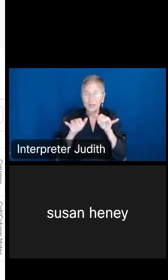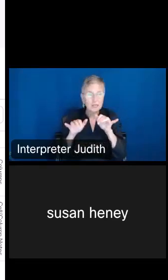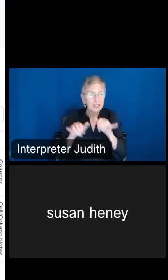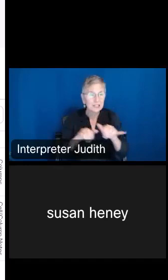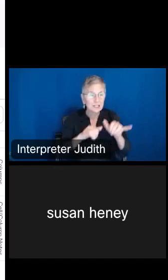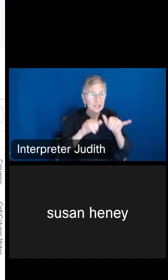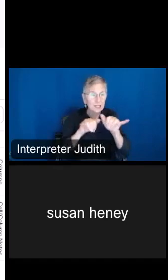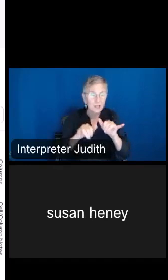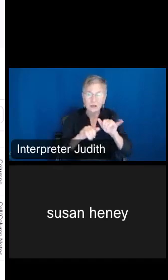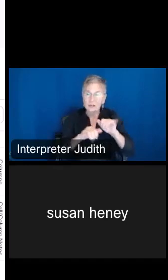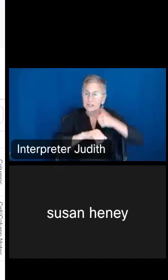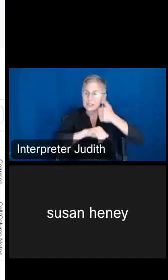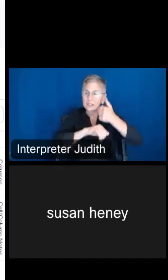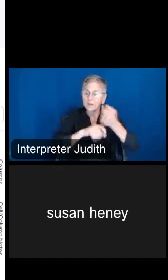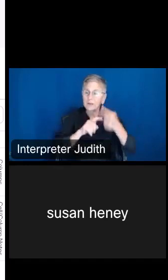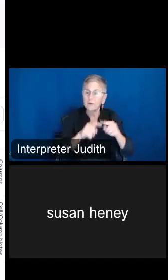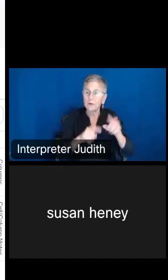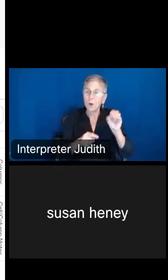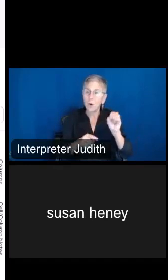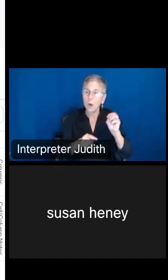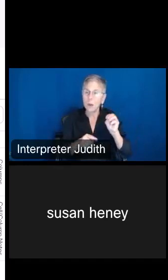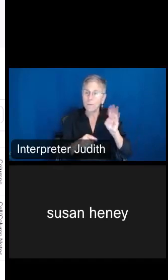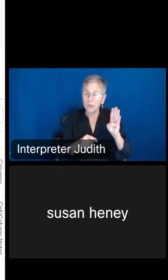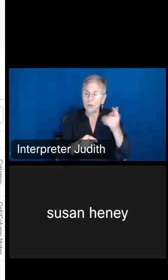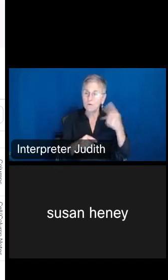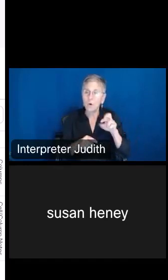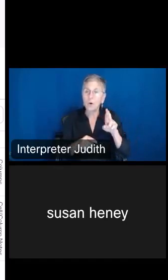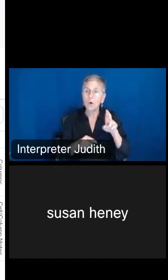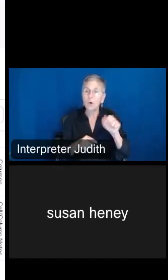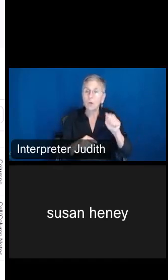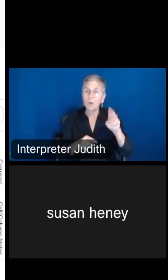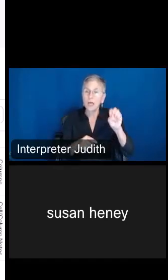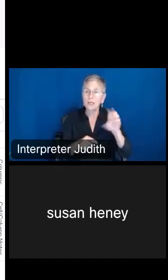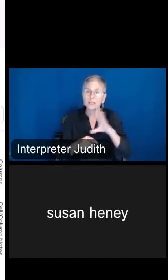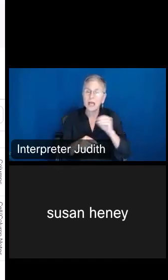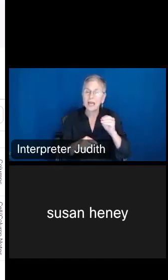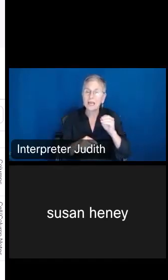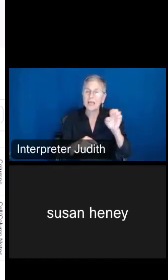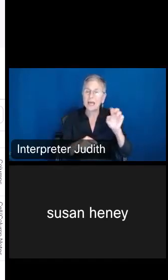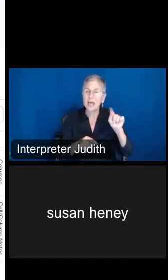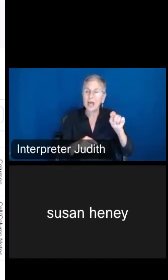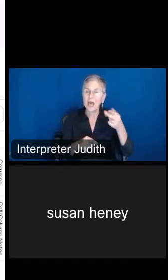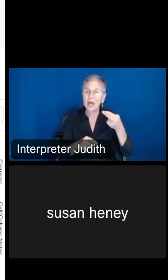Management and Budget for race and ethnicity in how we report the data. You see the breakdown